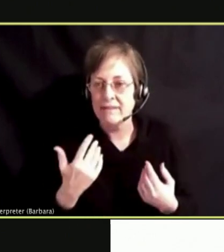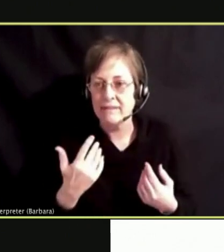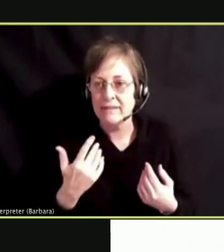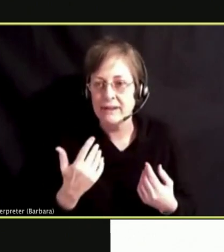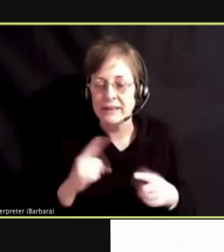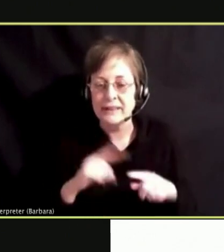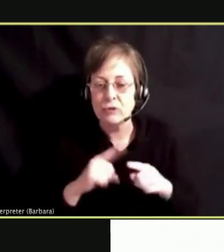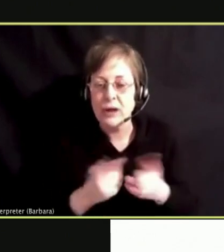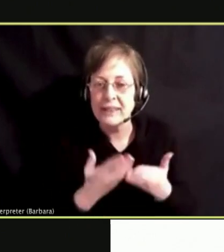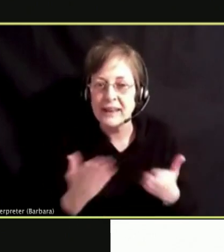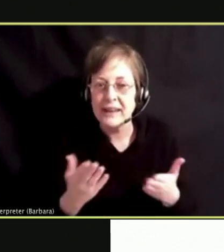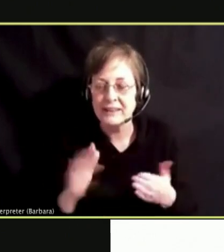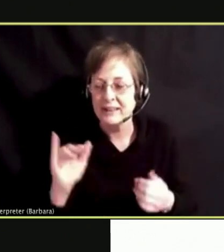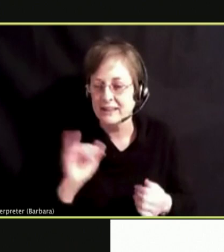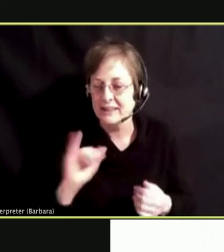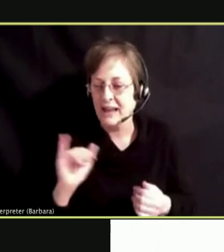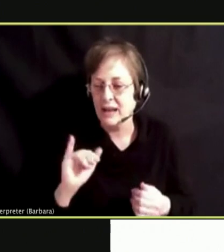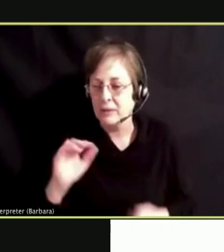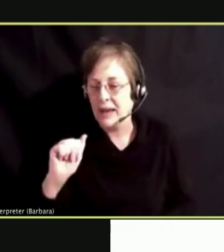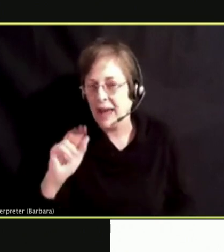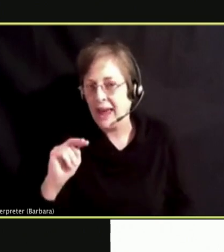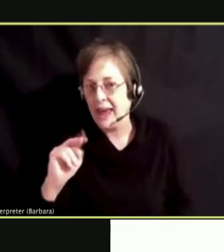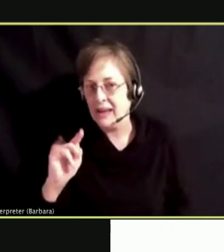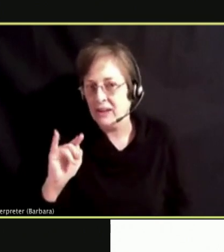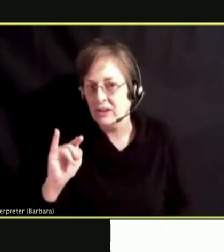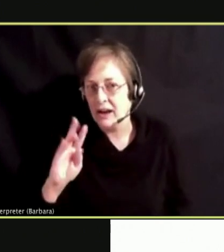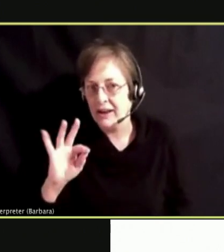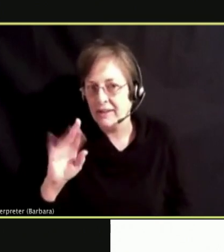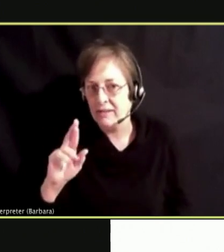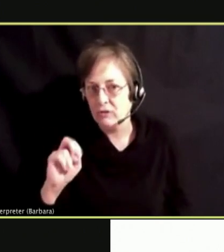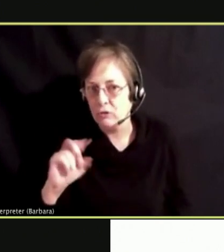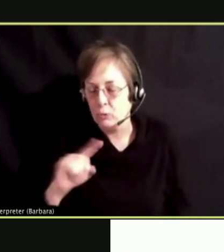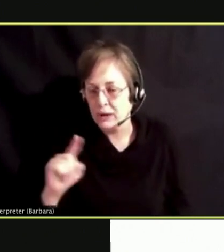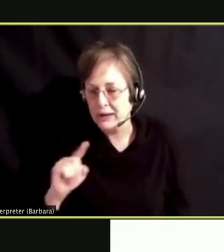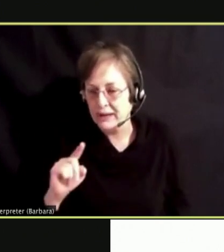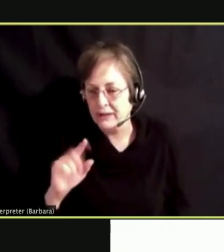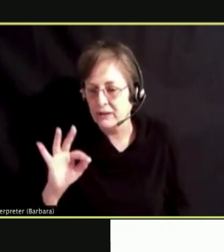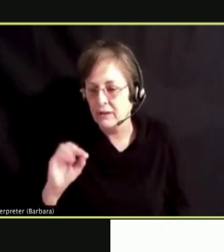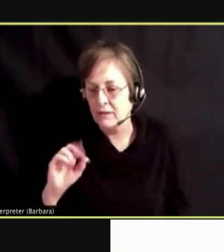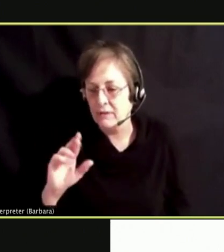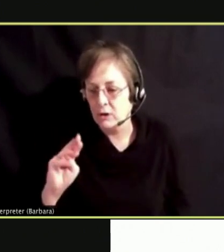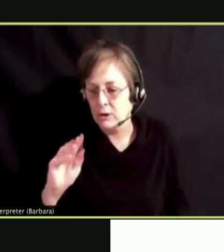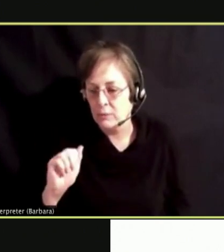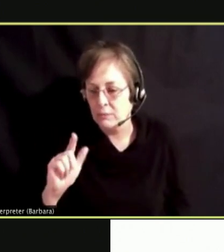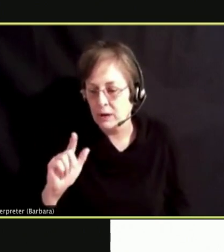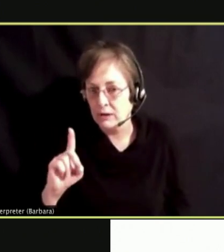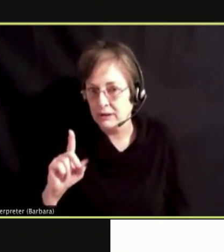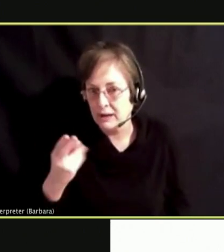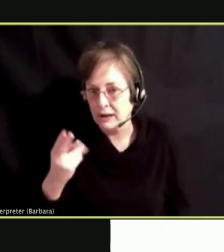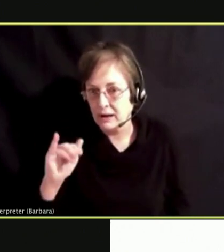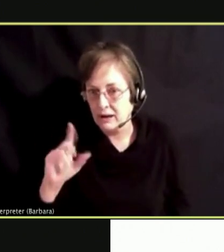ANTIFREEZE OR FORMALDEHYDE OR OTHER CANCER-CAUSING CHEMICALS AND SOMETIMES EVEN HEAVY METAL SUCH